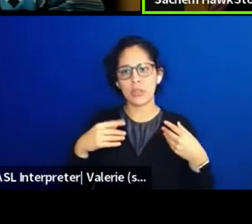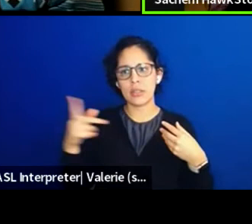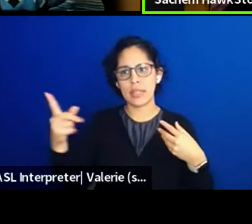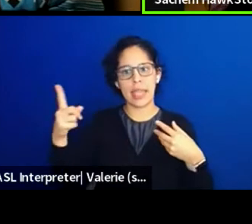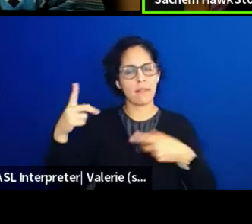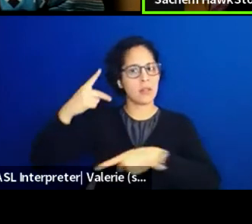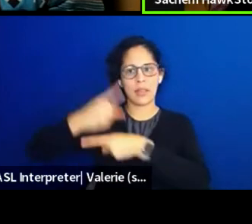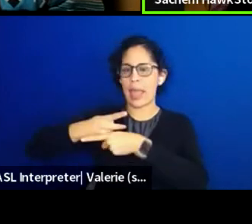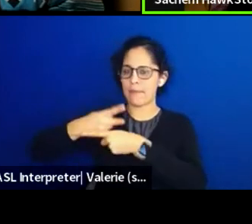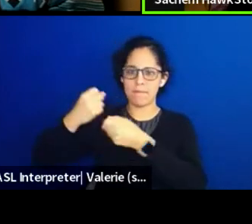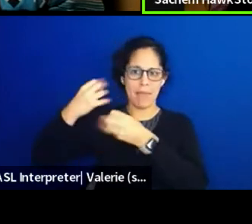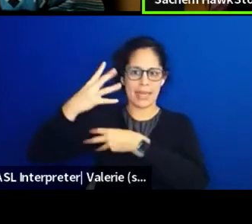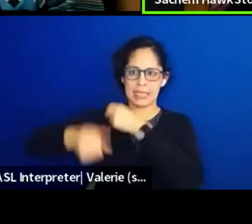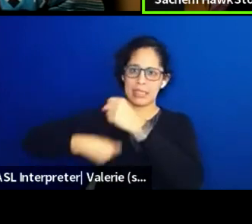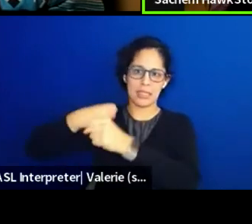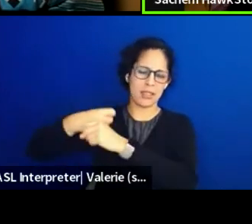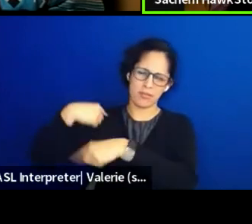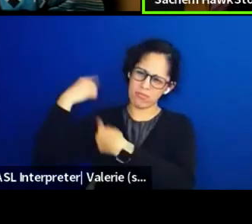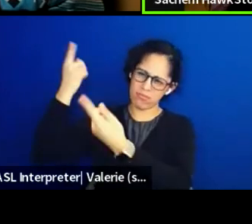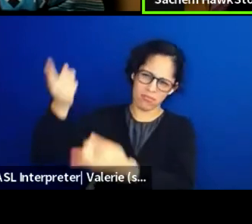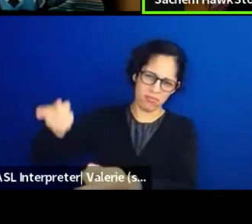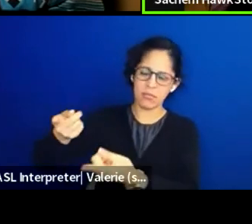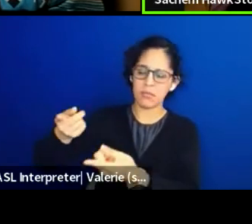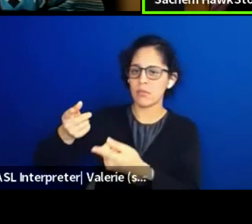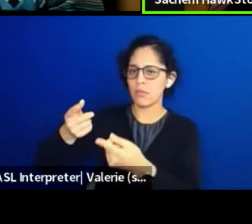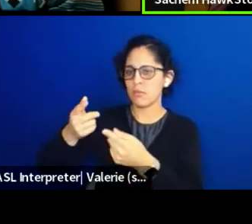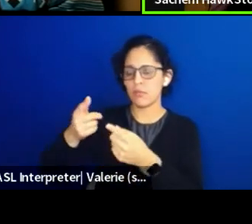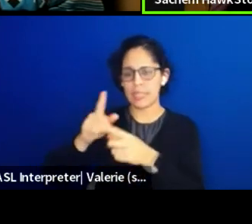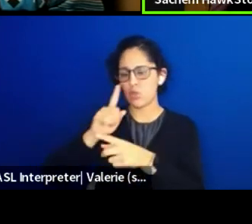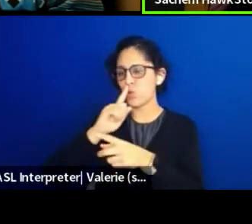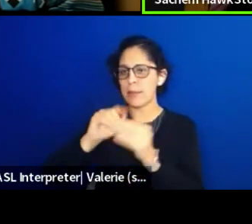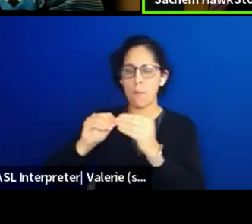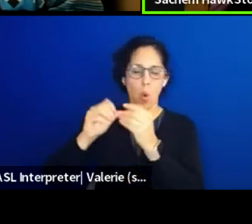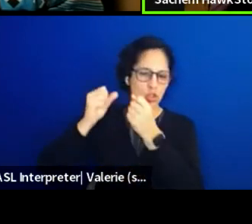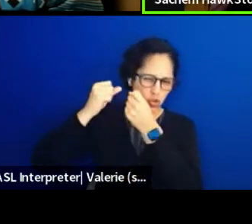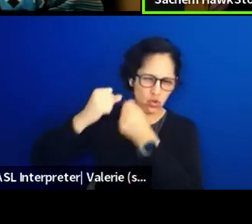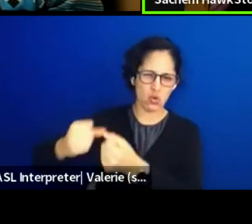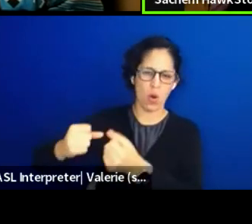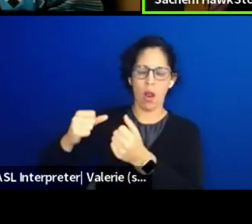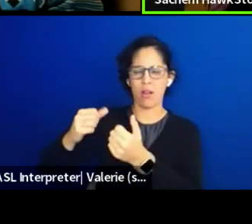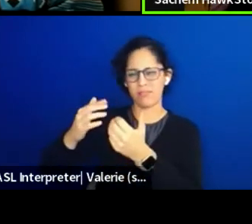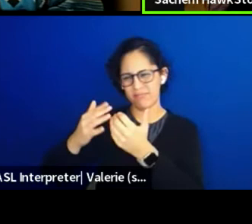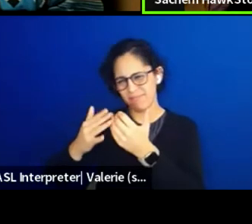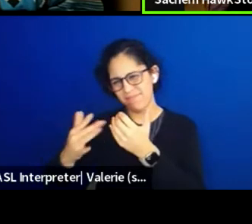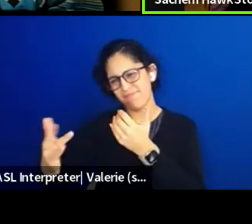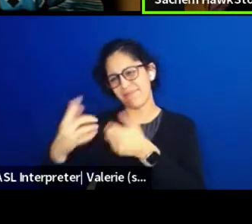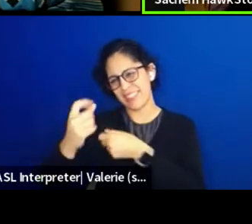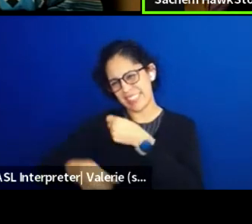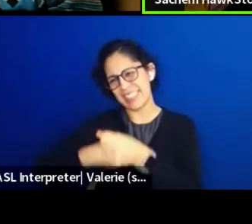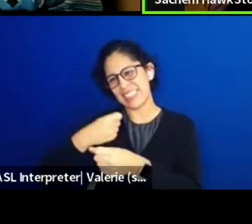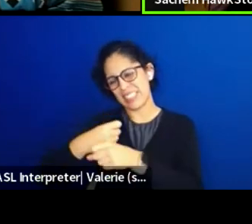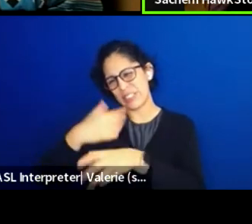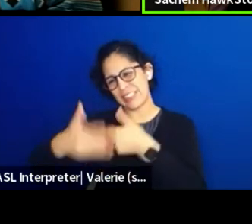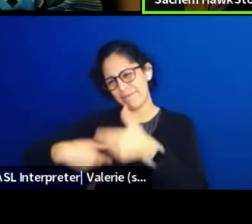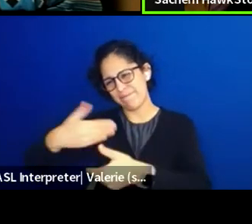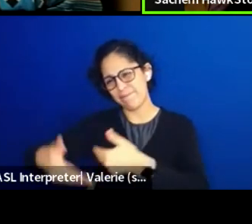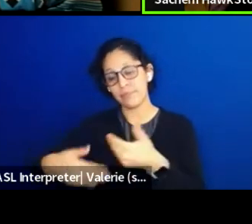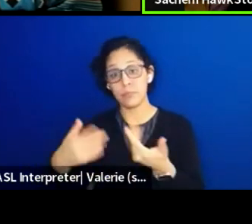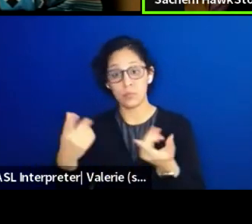And that has become so much stronger through the years where your dressing and painting